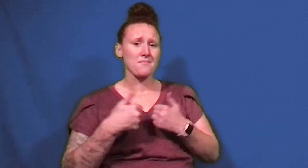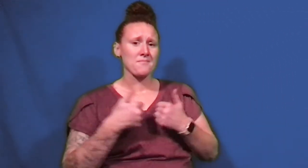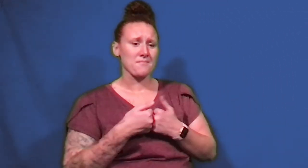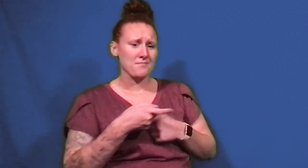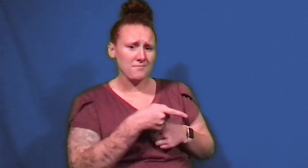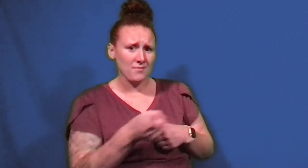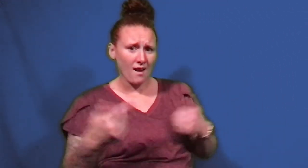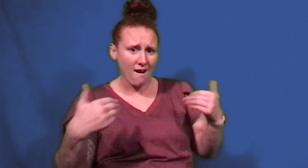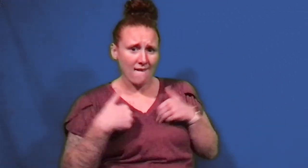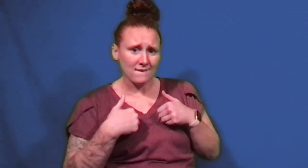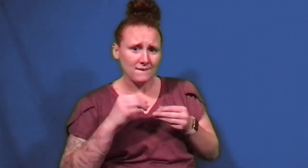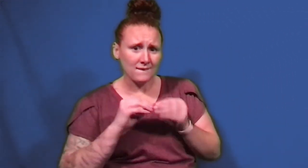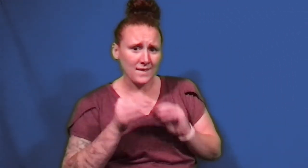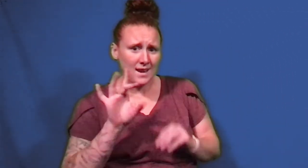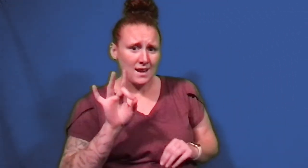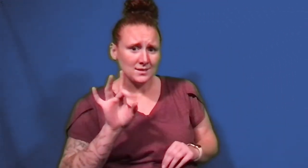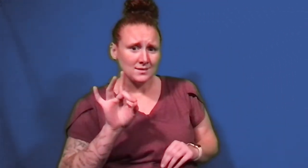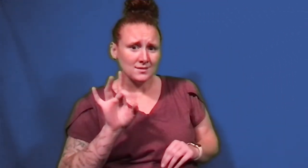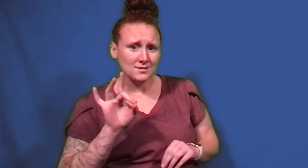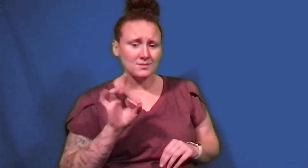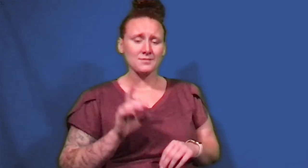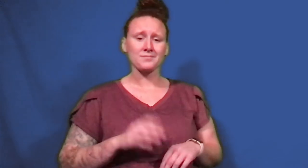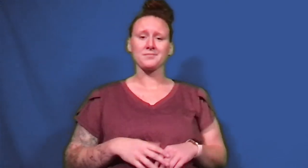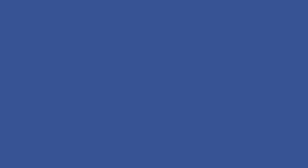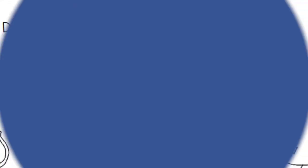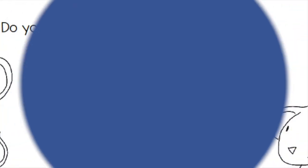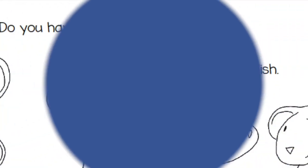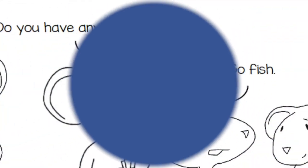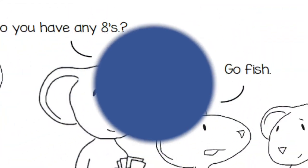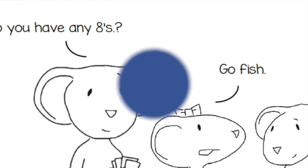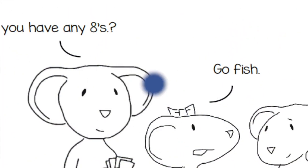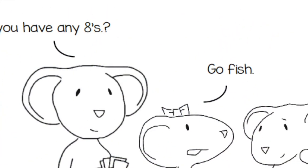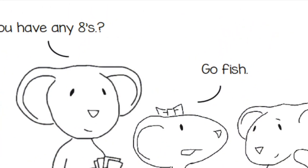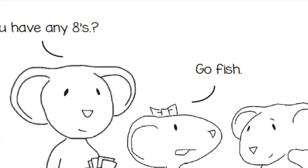Do you have any eights?